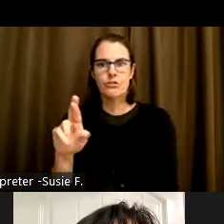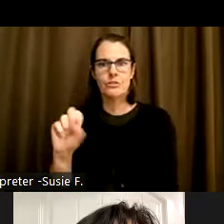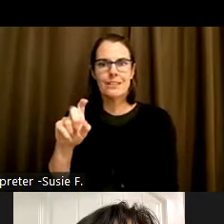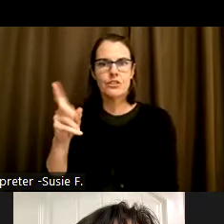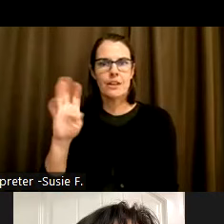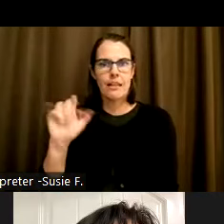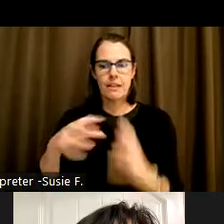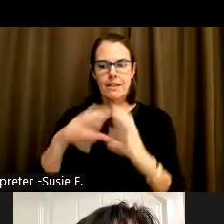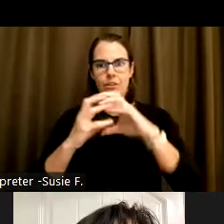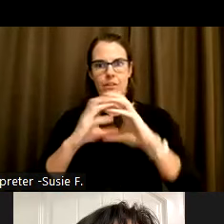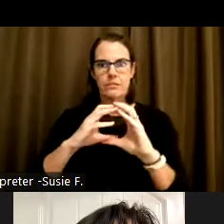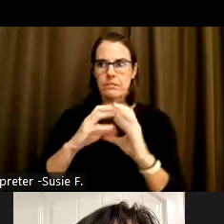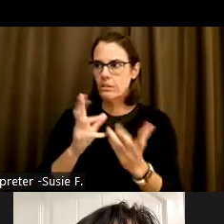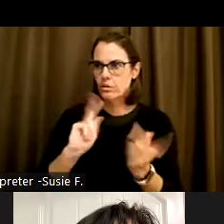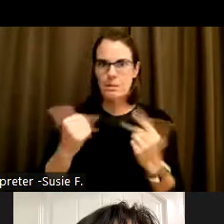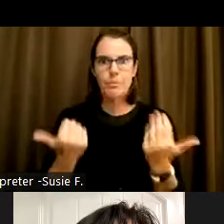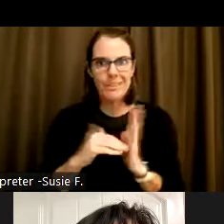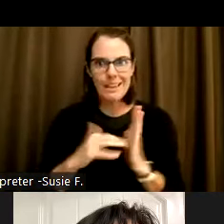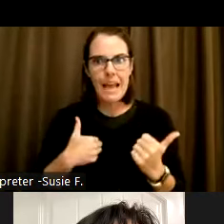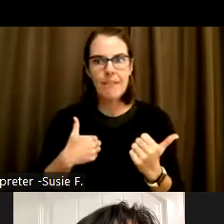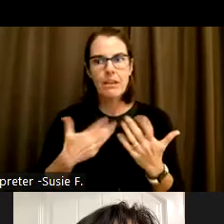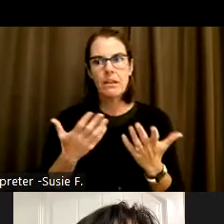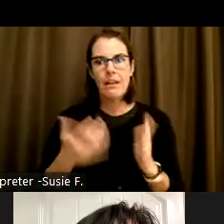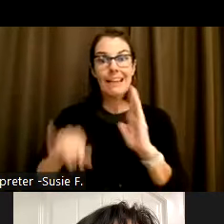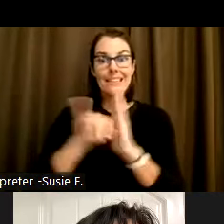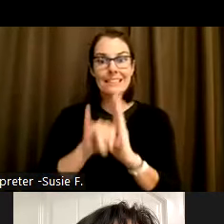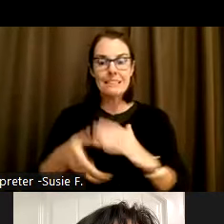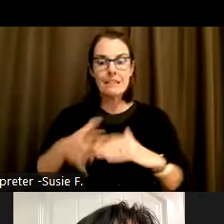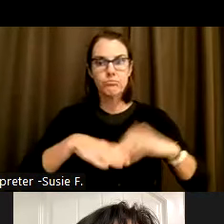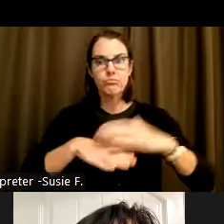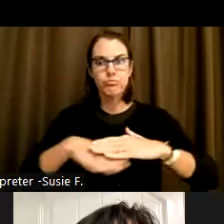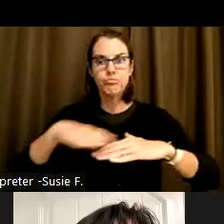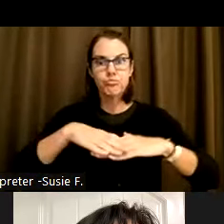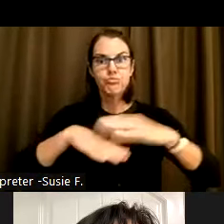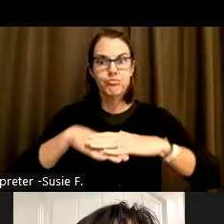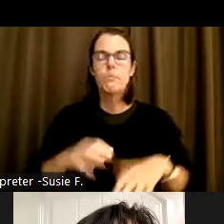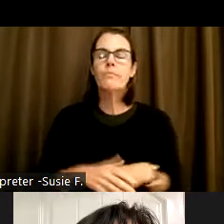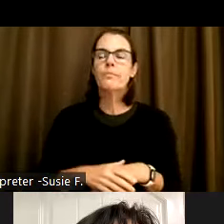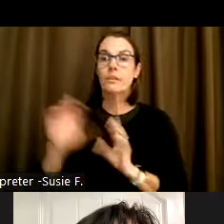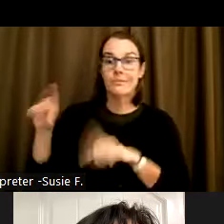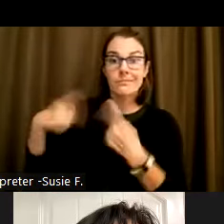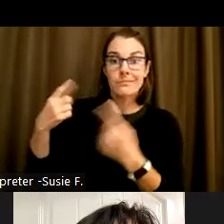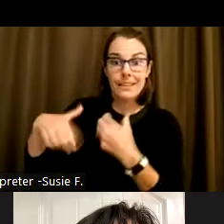like layering on top of each other. Through the years, this term has been expanded to include